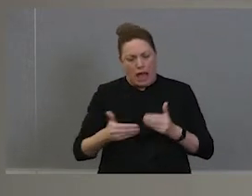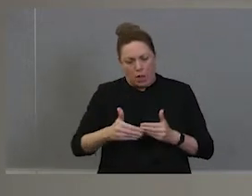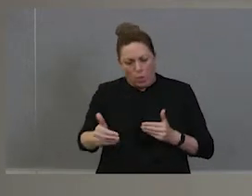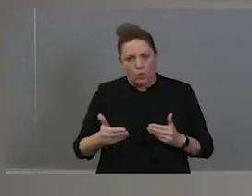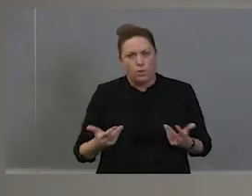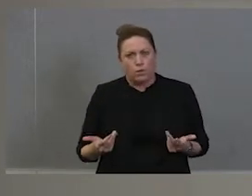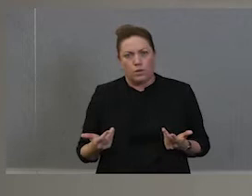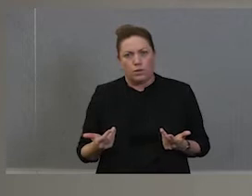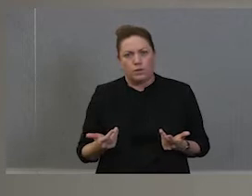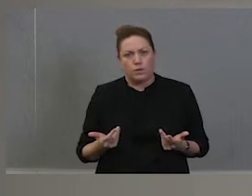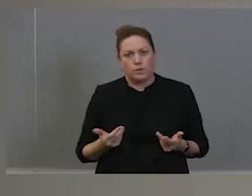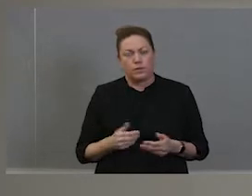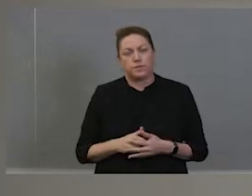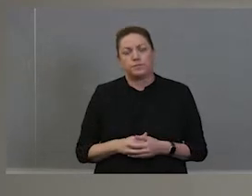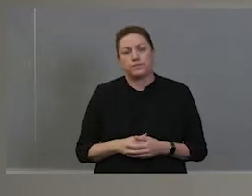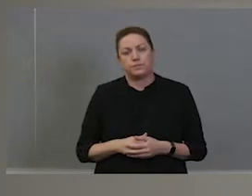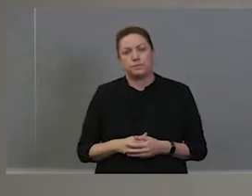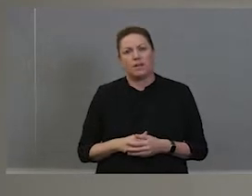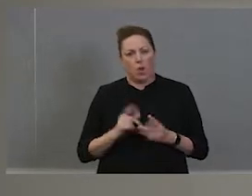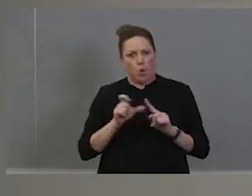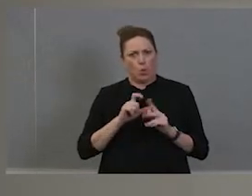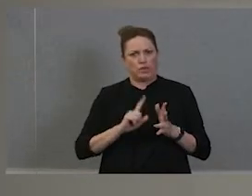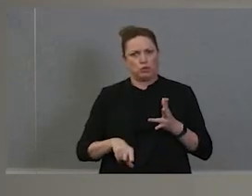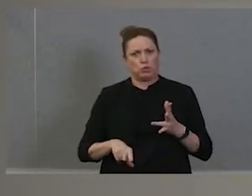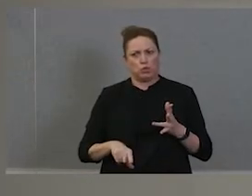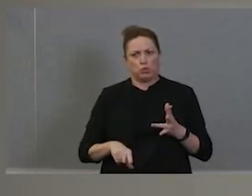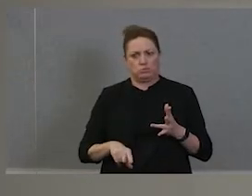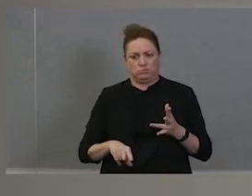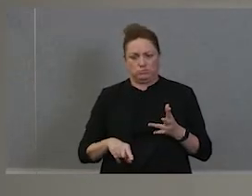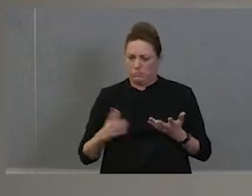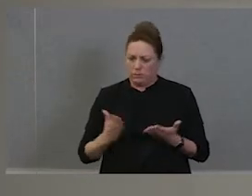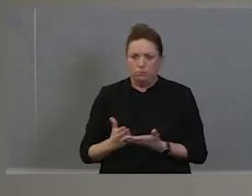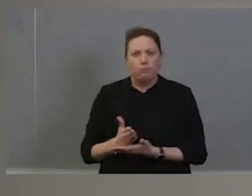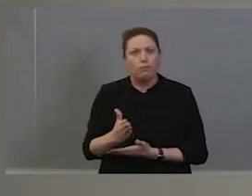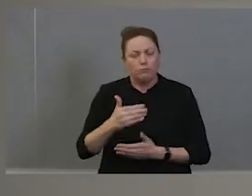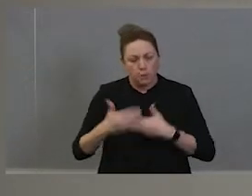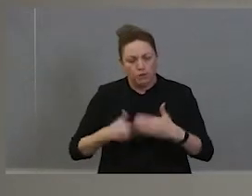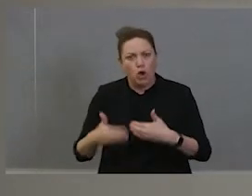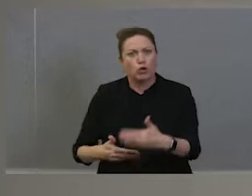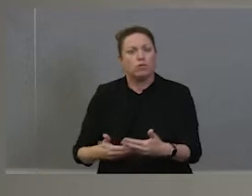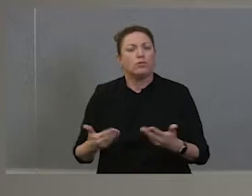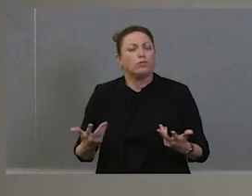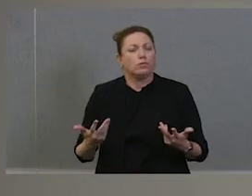be go from here and how long walk onwards? Now, after we've been standing